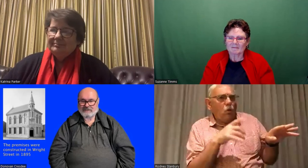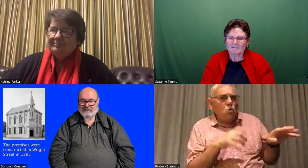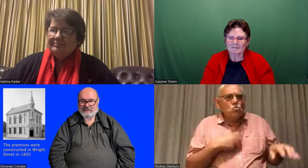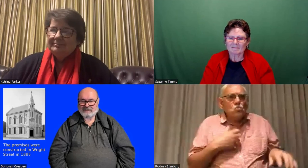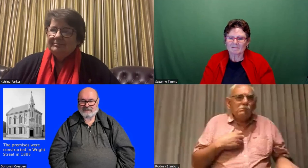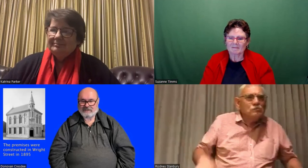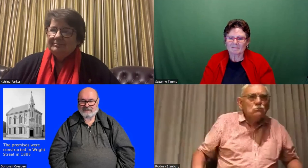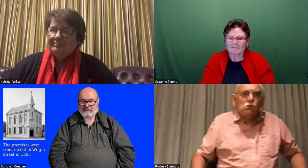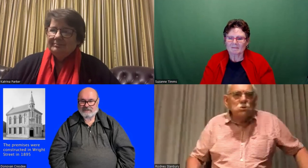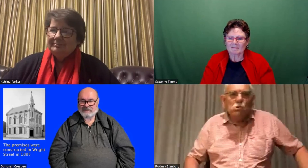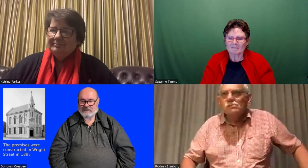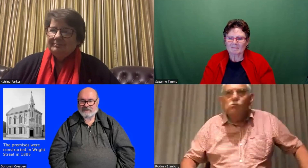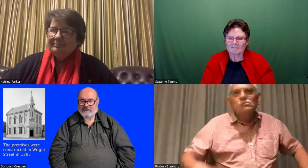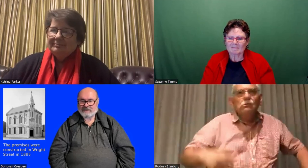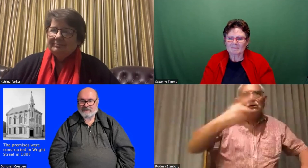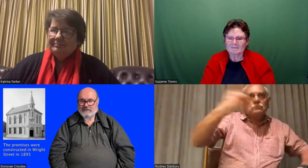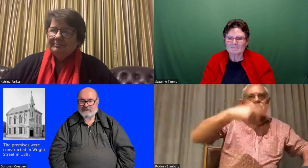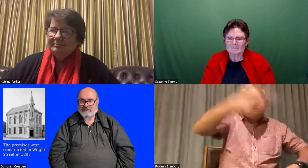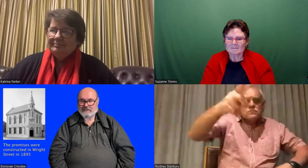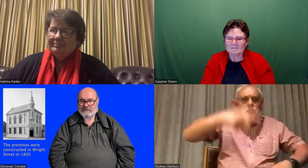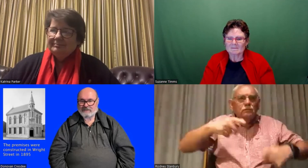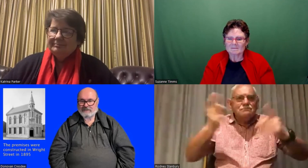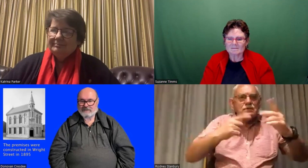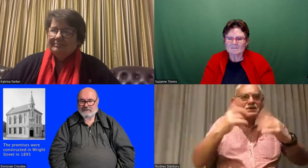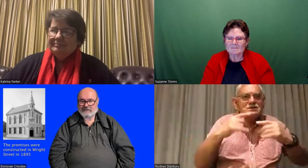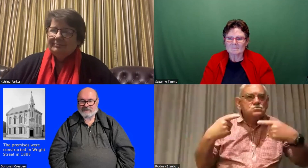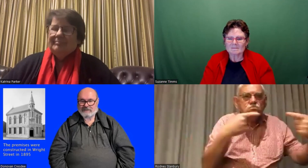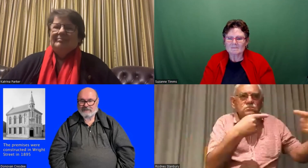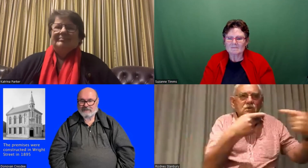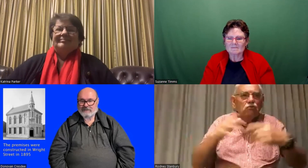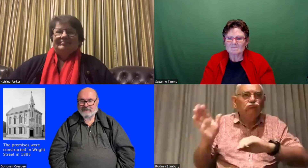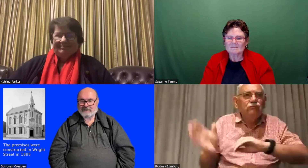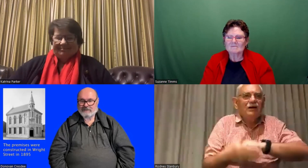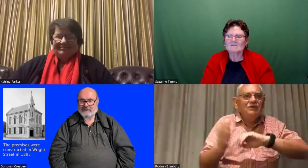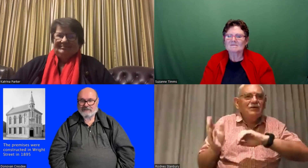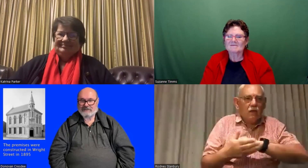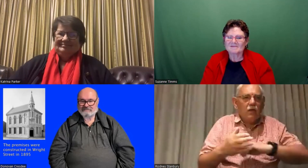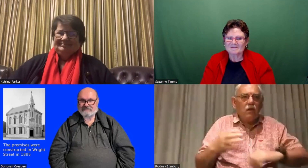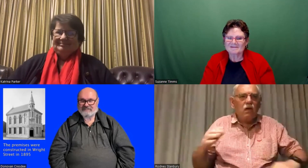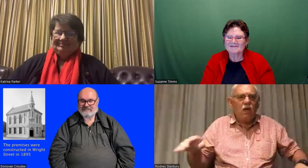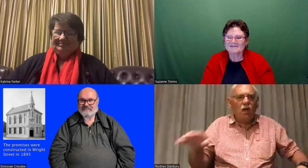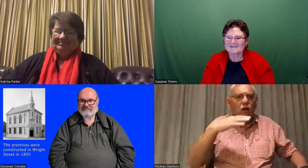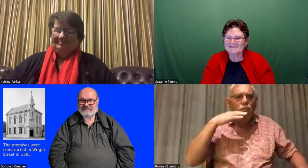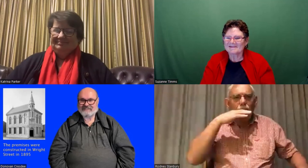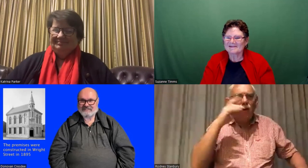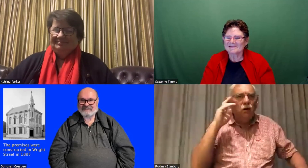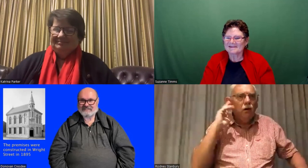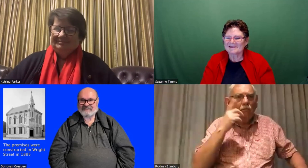Melbournians were looking at Samuel and seeing him gesticulating and being quite agitated and